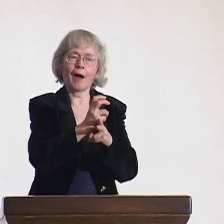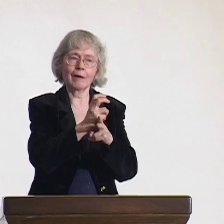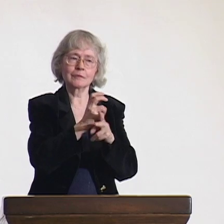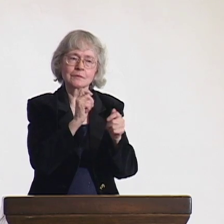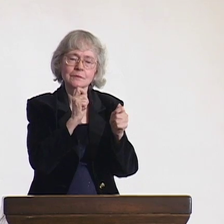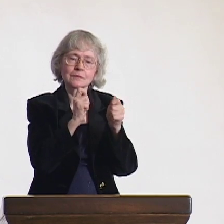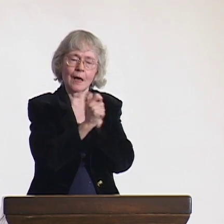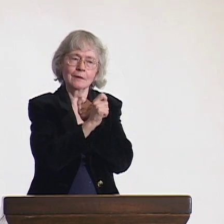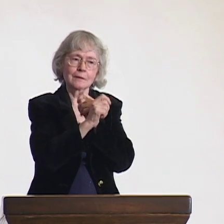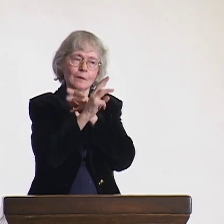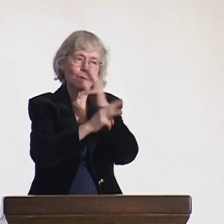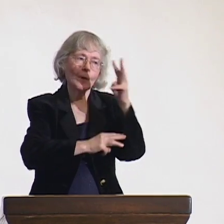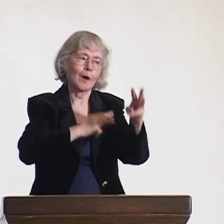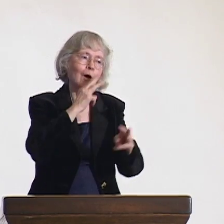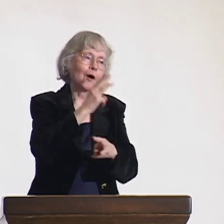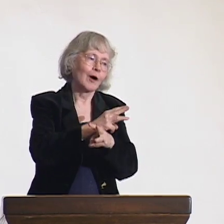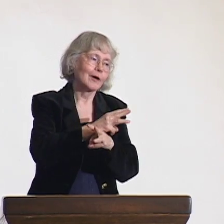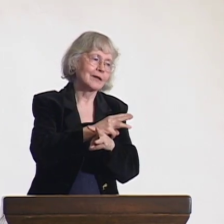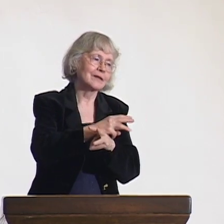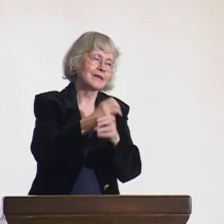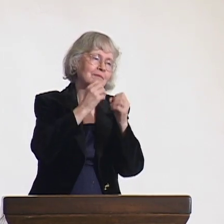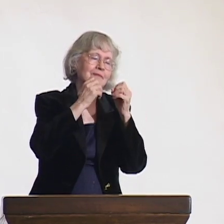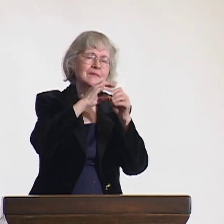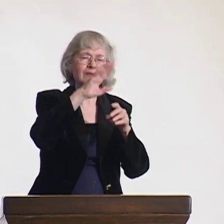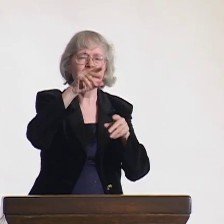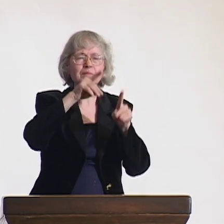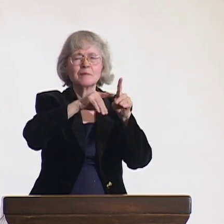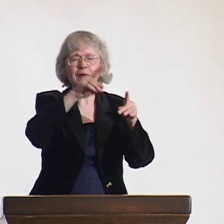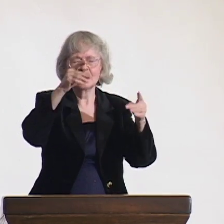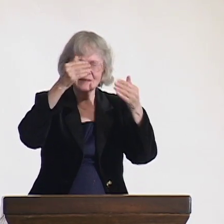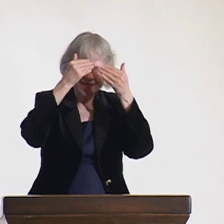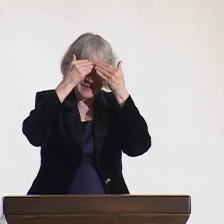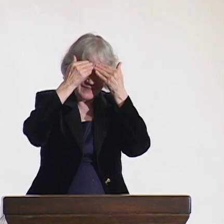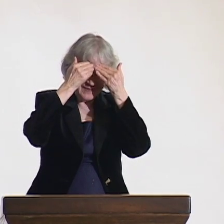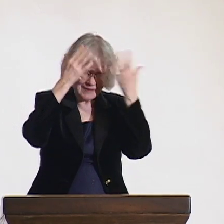It's difficult to change the world. I won't kid you.